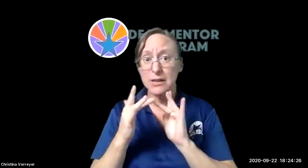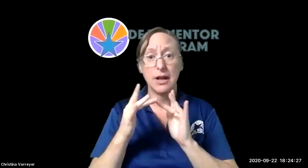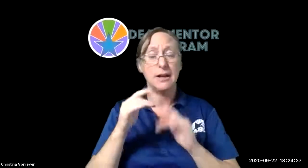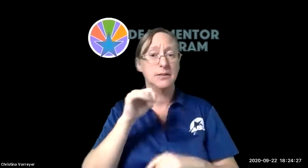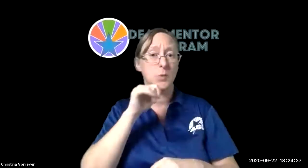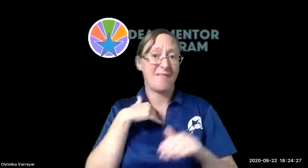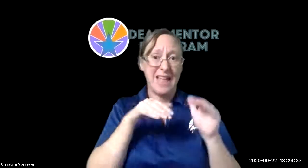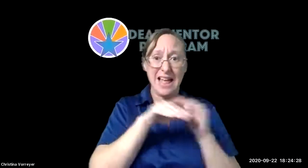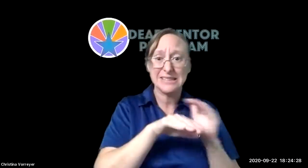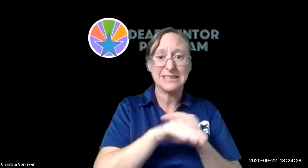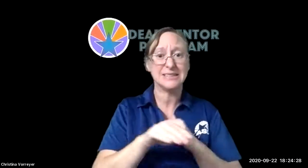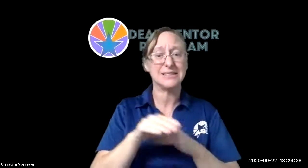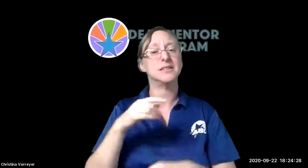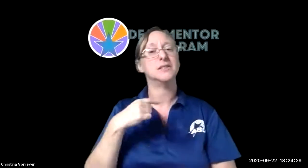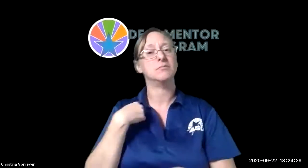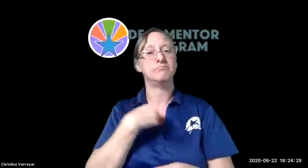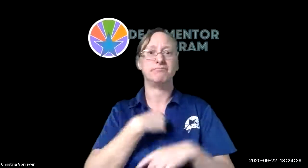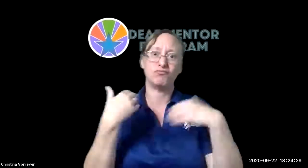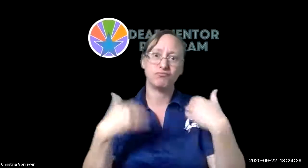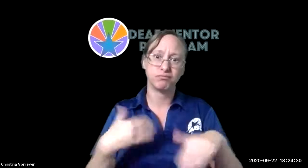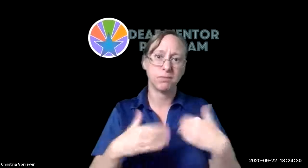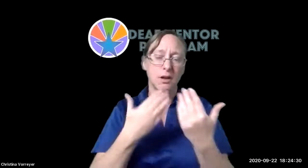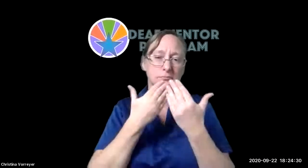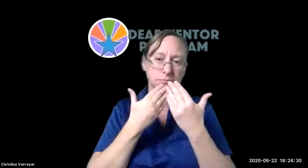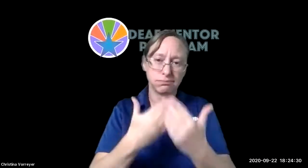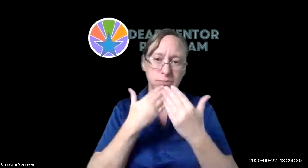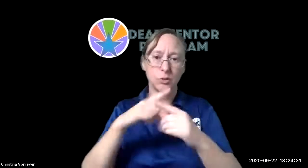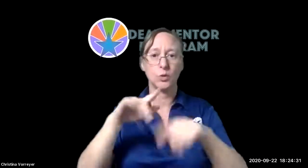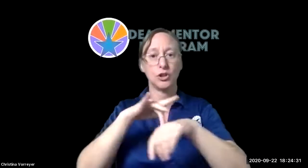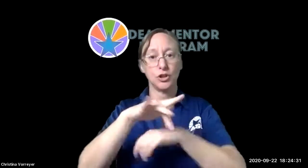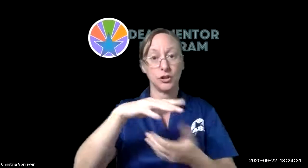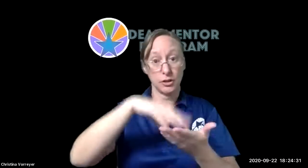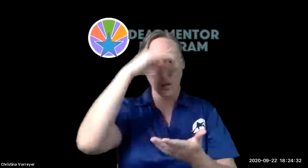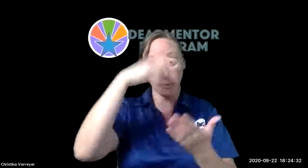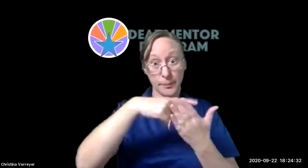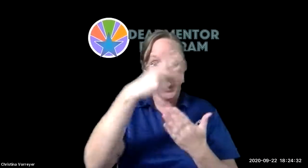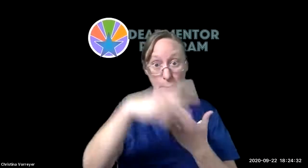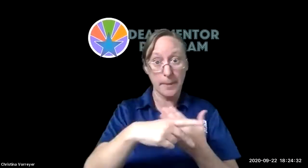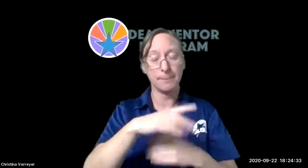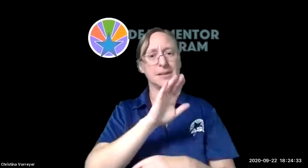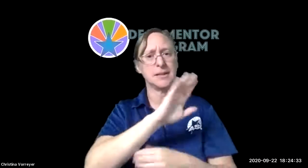environment we do have families that live in remote and rural areas that don't have access to the internet